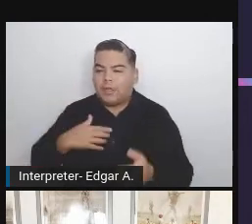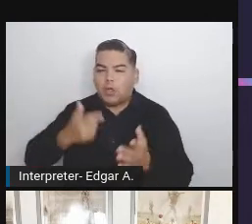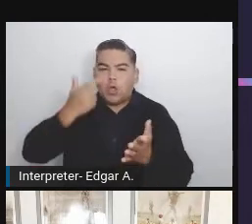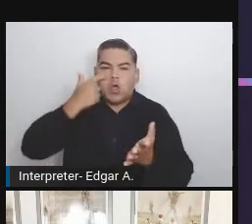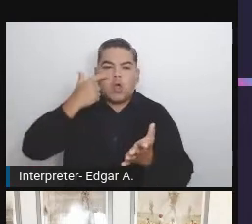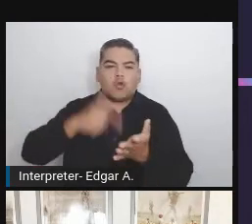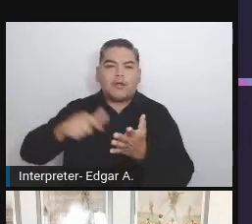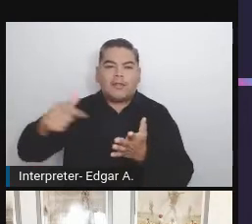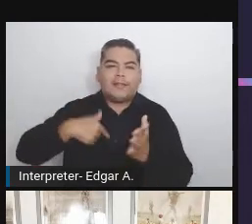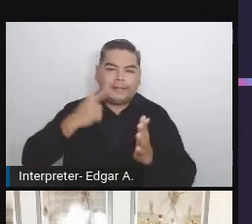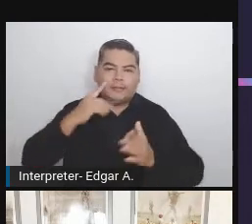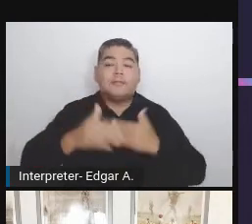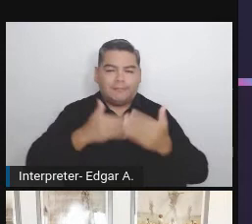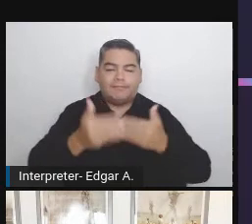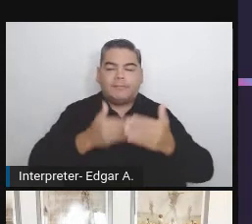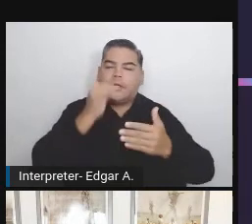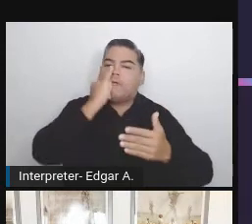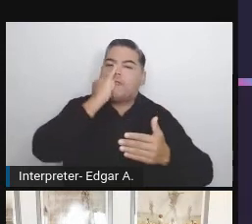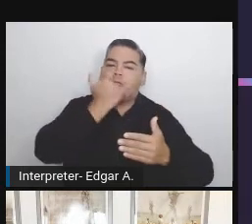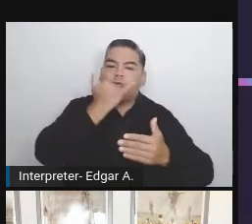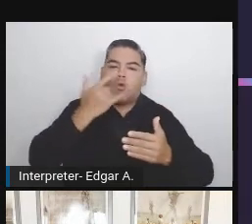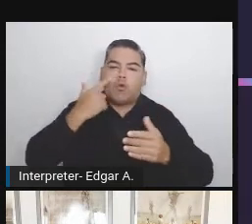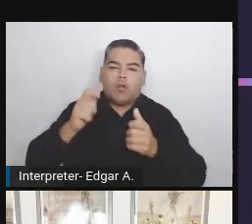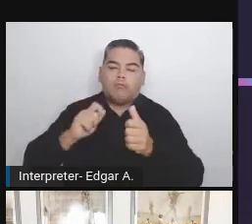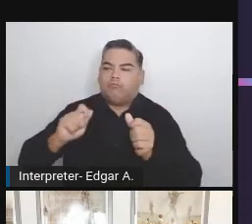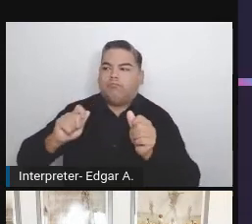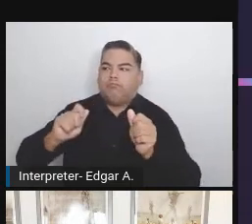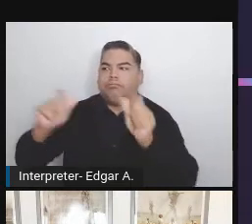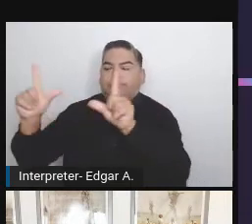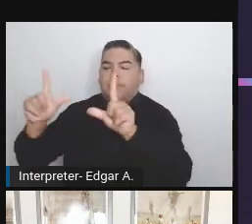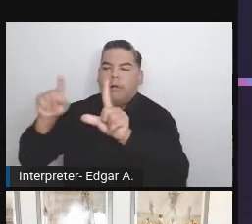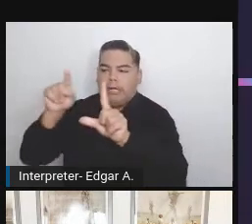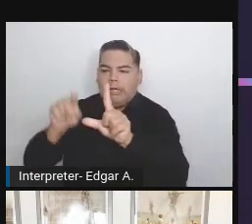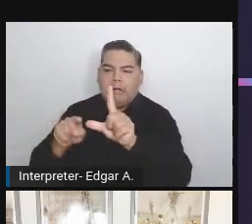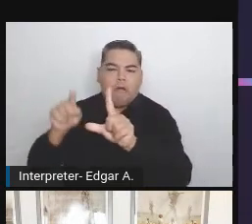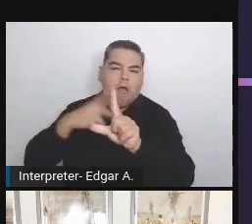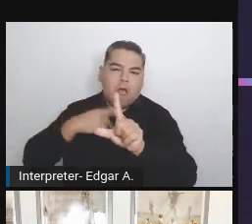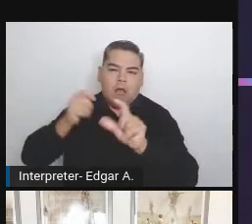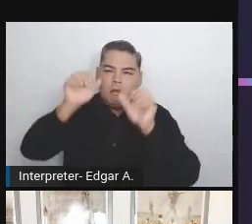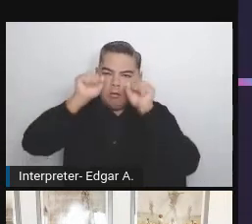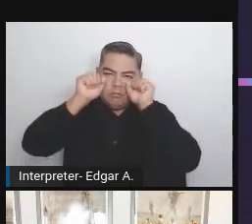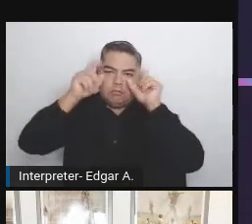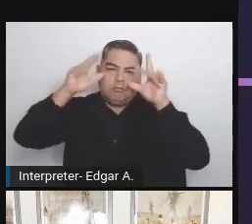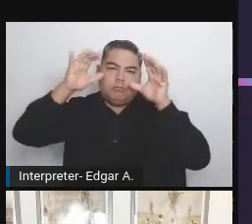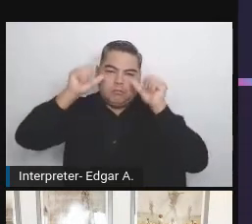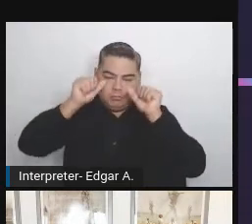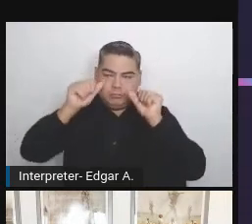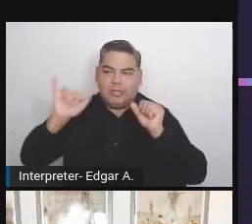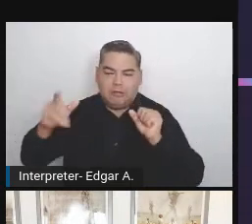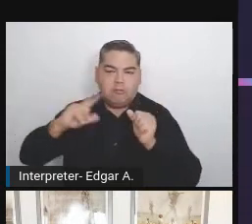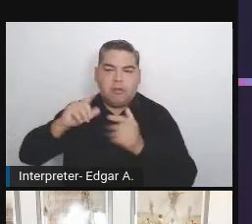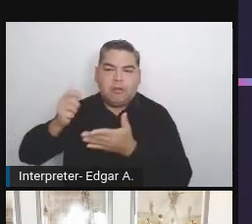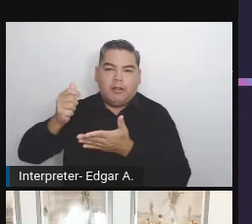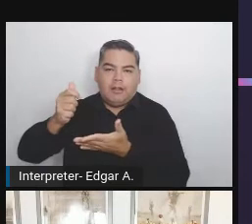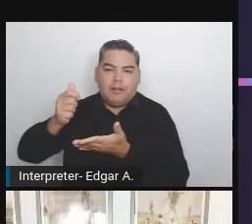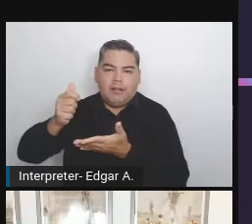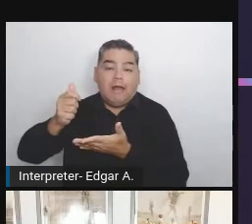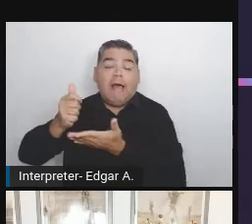of errors might open some eyes and change the approach